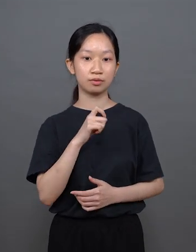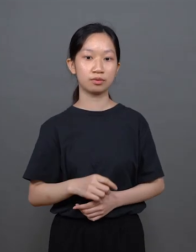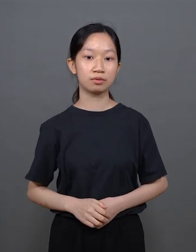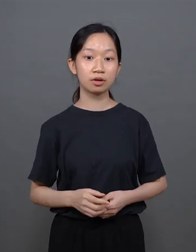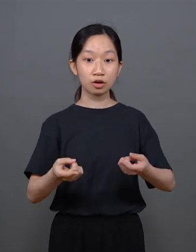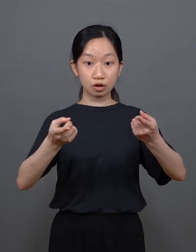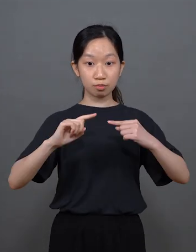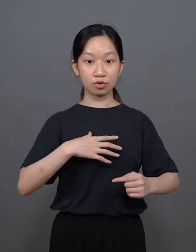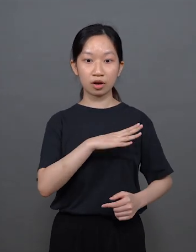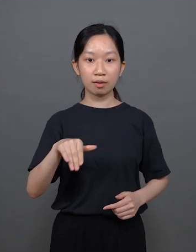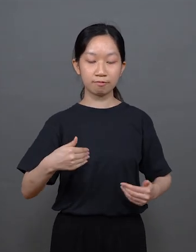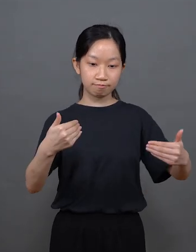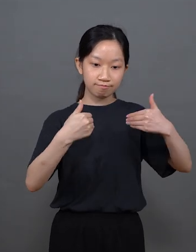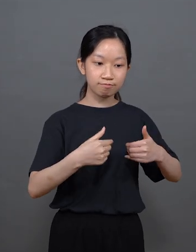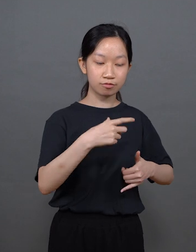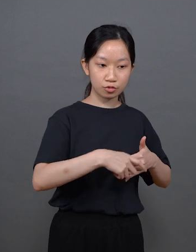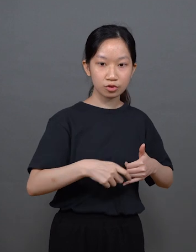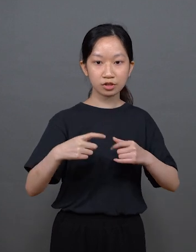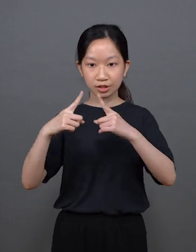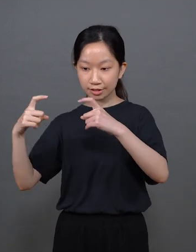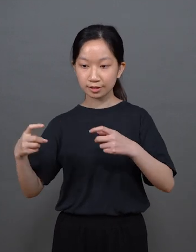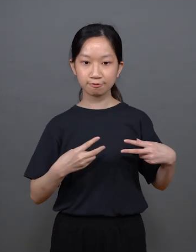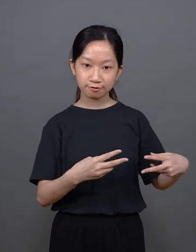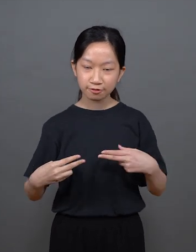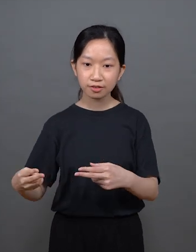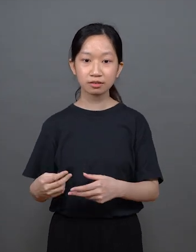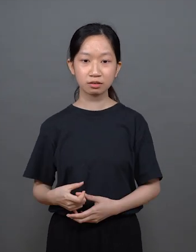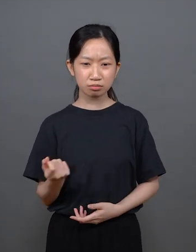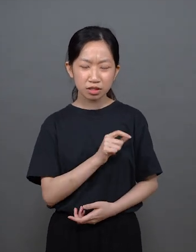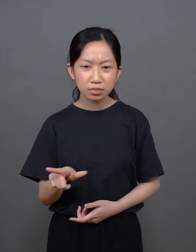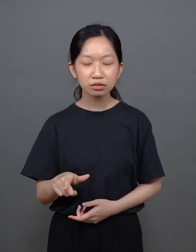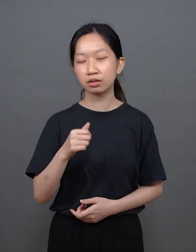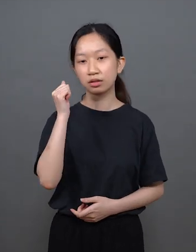was more concerned with individualism and urbanisation It’s hard to say if one was greater than the other